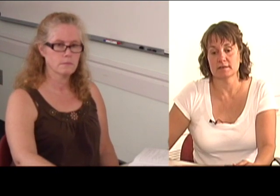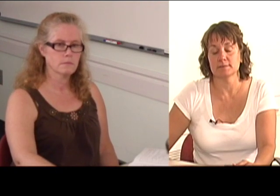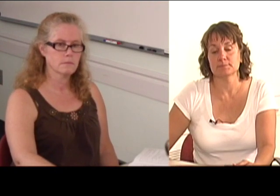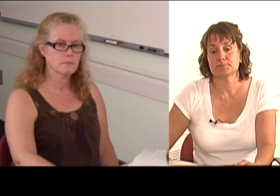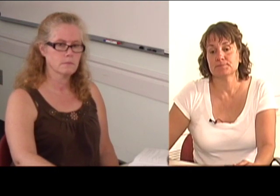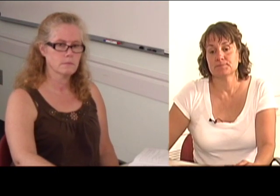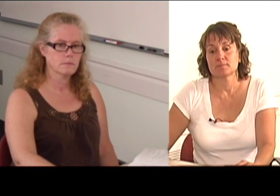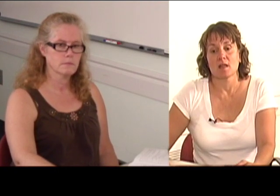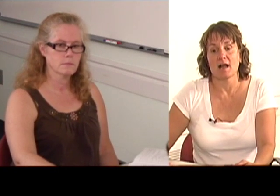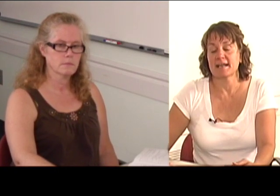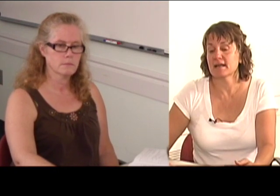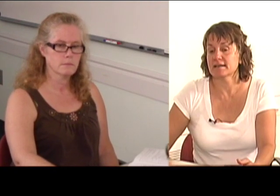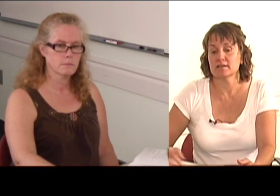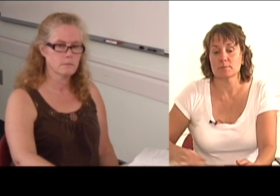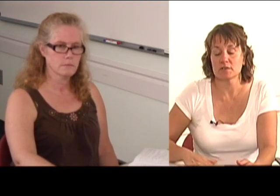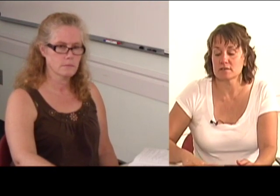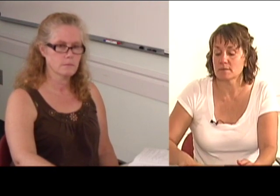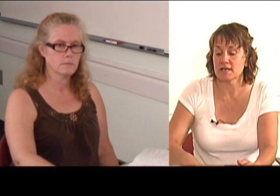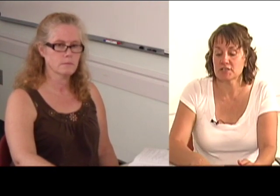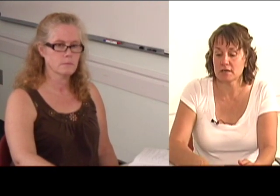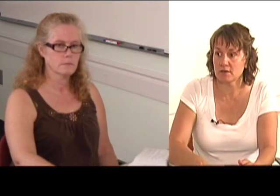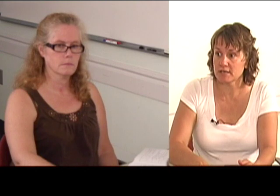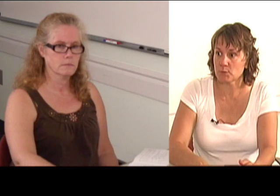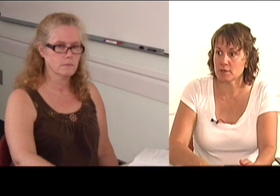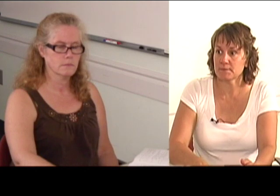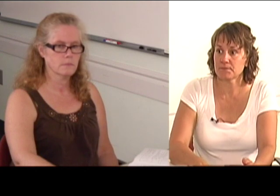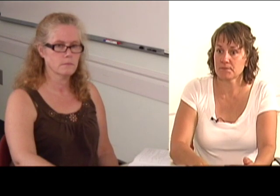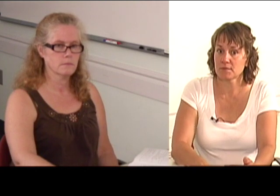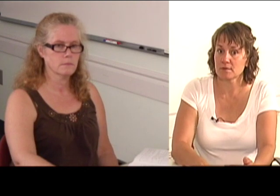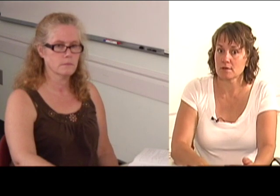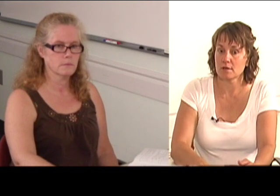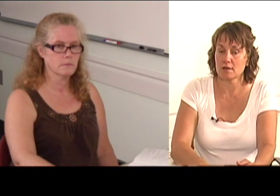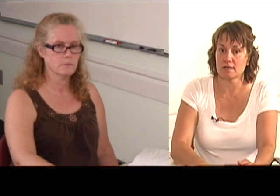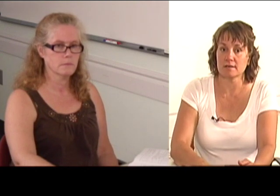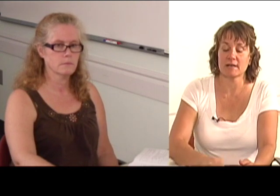Um, I can't hear the person in my chair anymore.